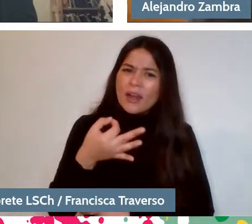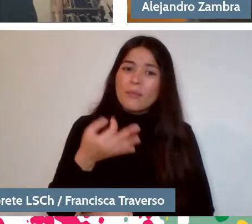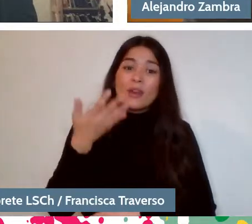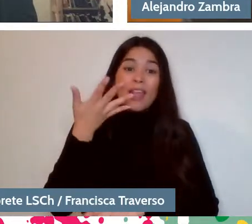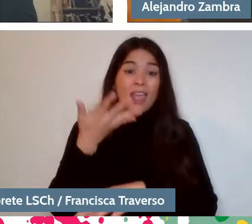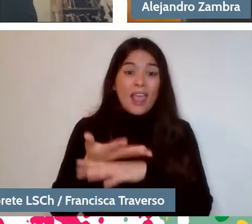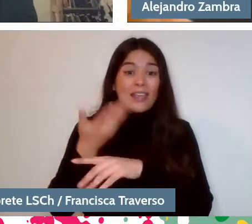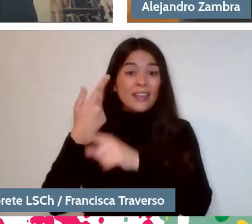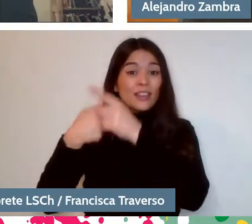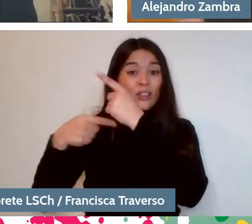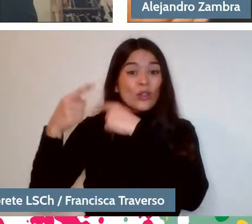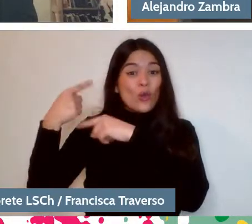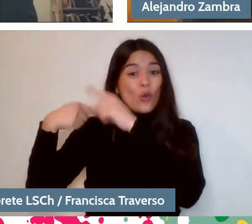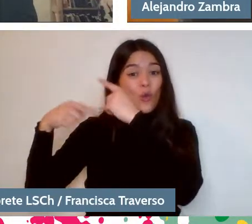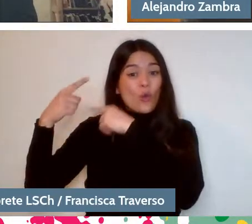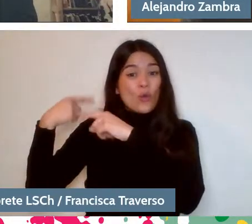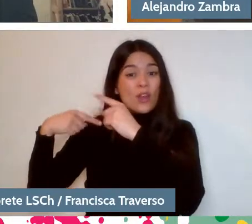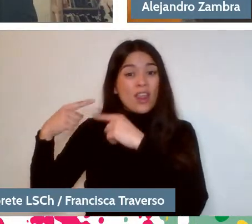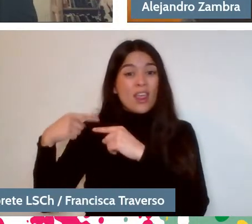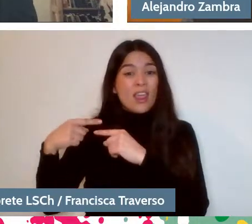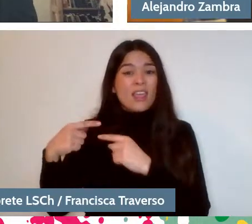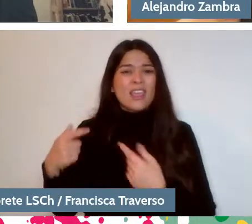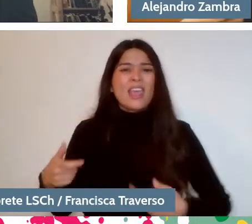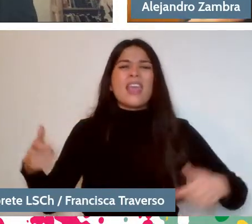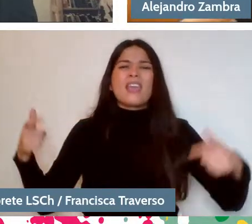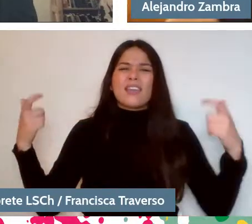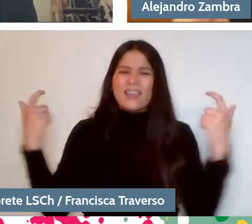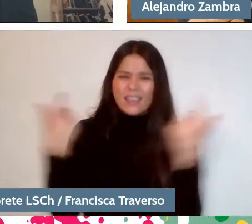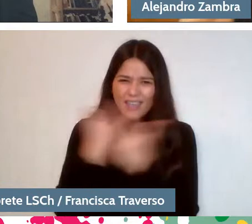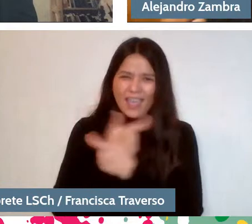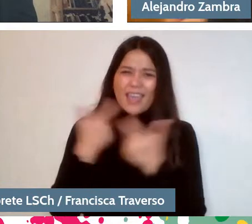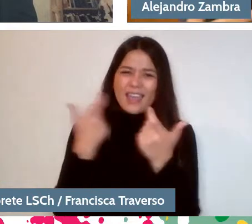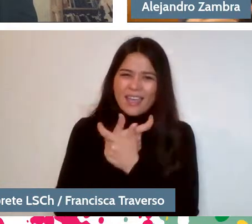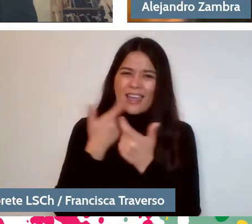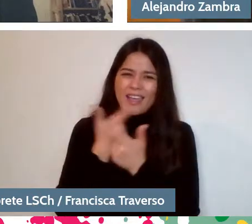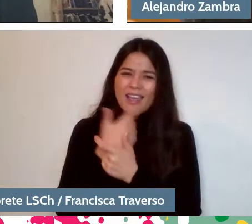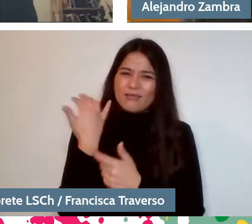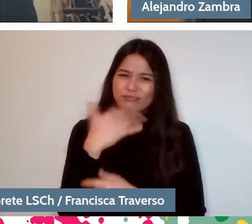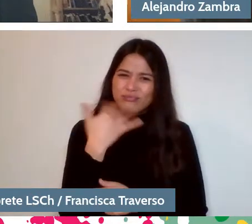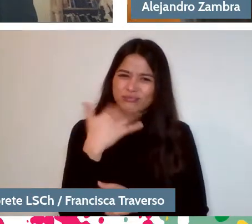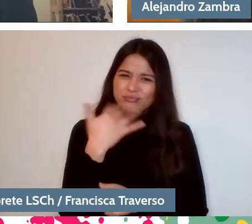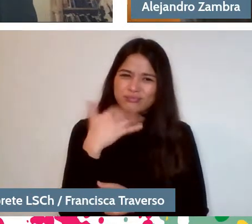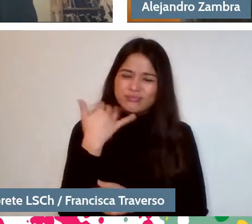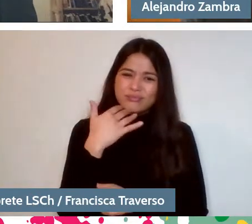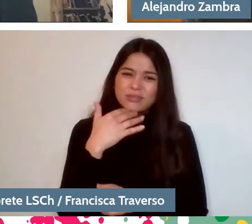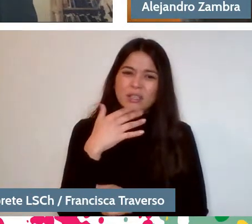that causes an effect, which is laughter. Then, well, you imitate that and people laugh.